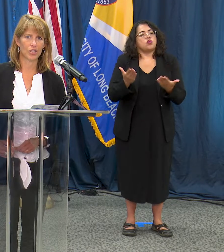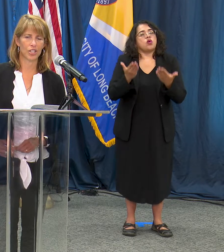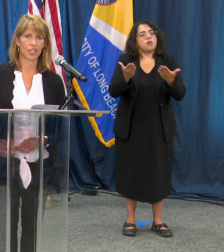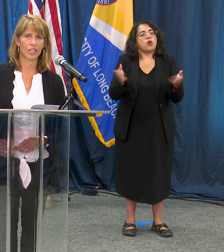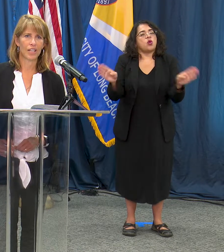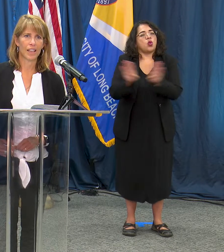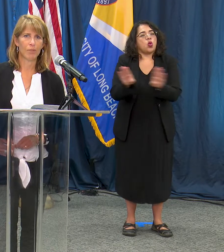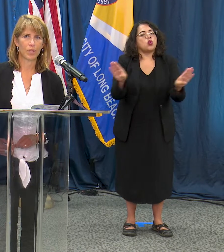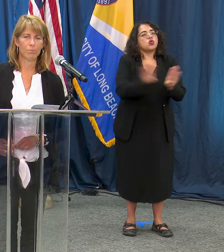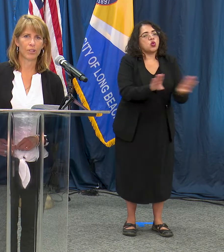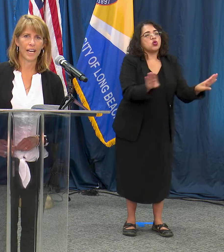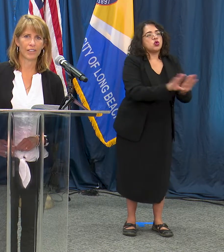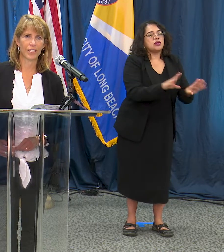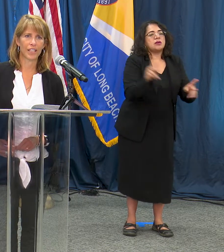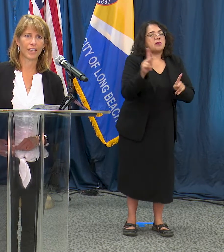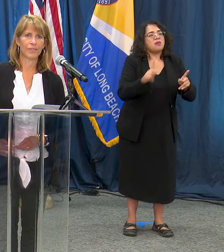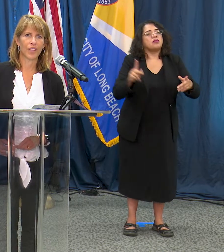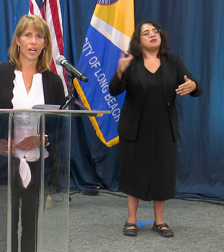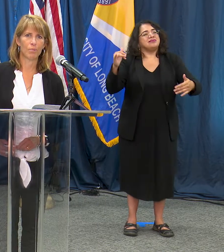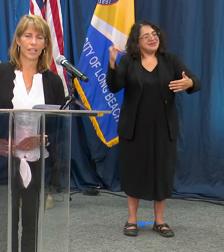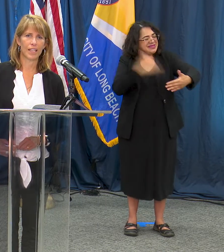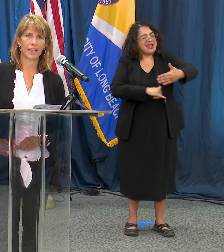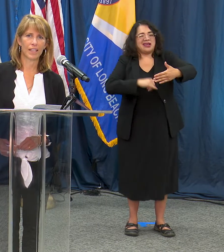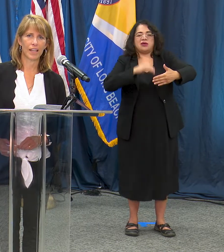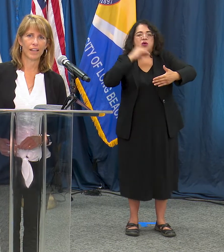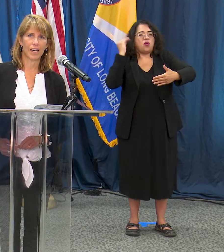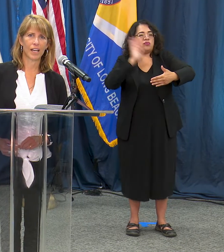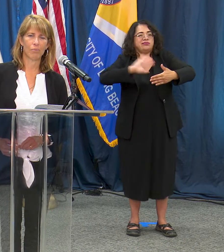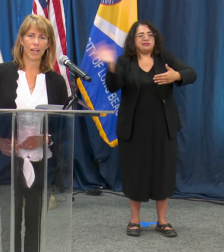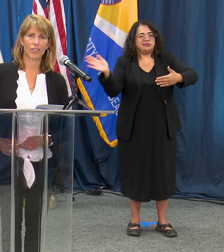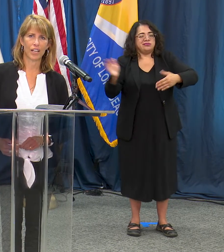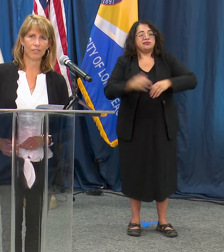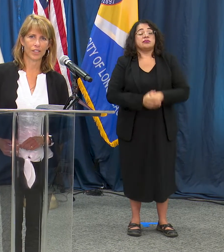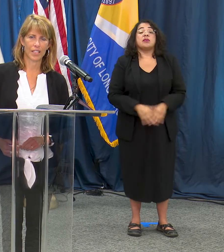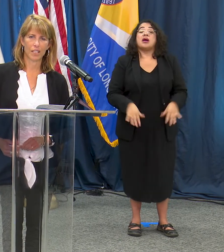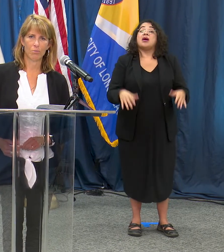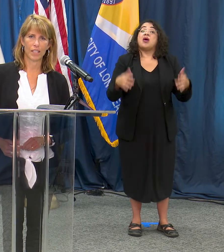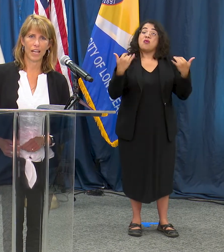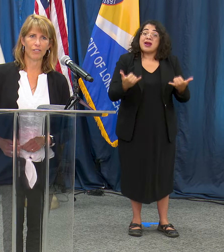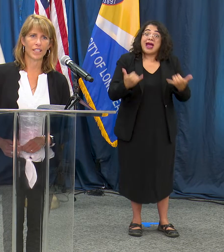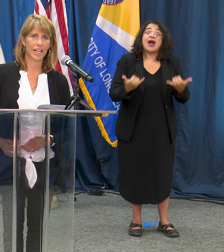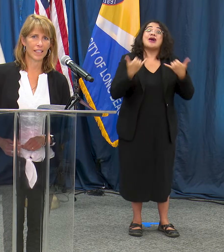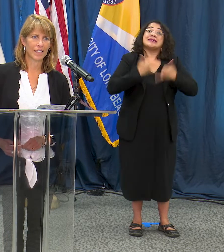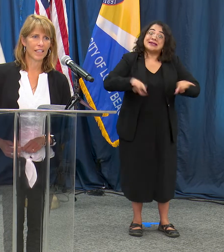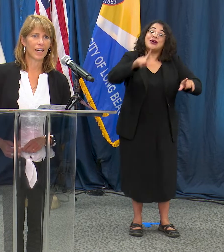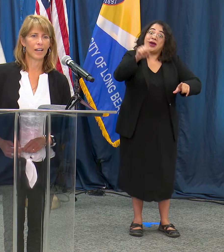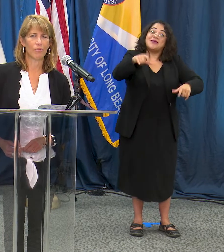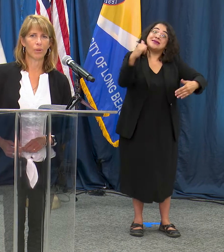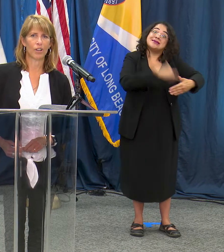sure that people out there are being as careful as they can be every day, that we